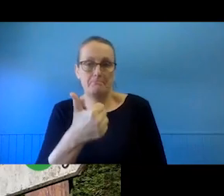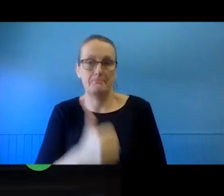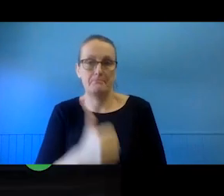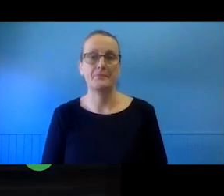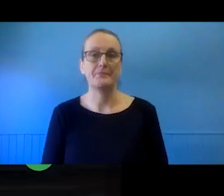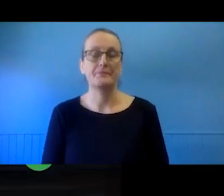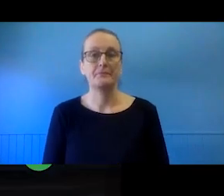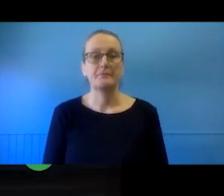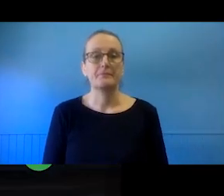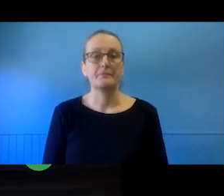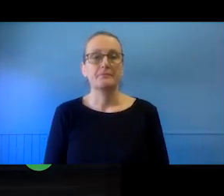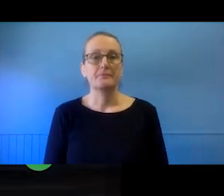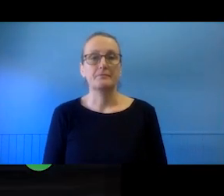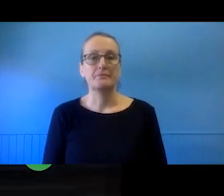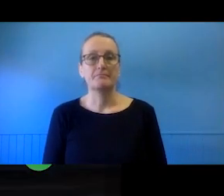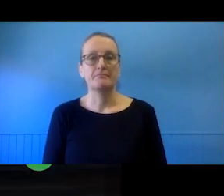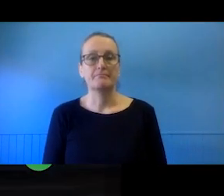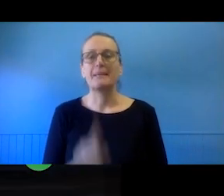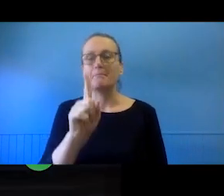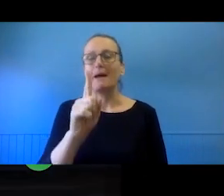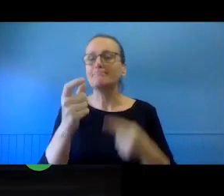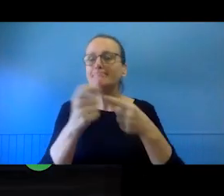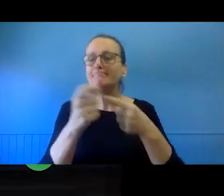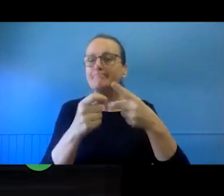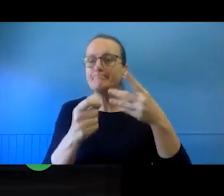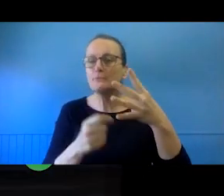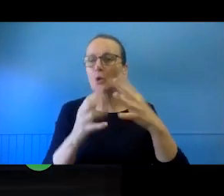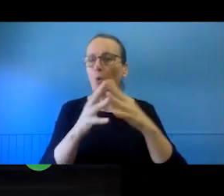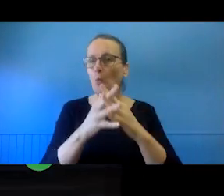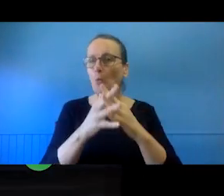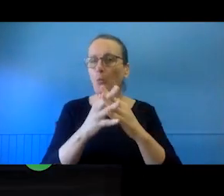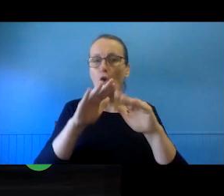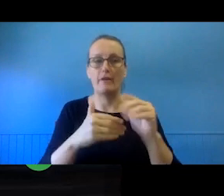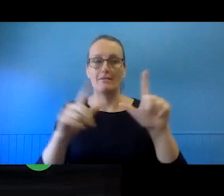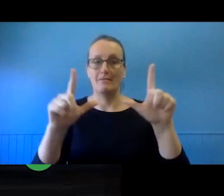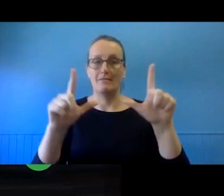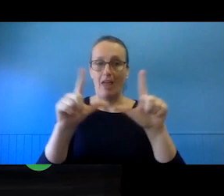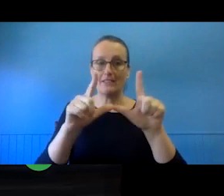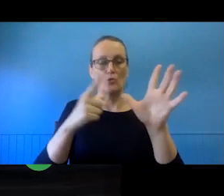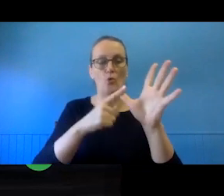A few things worth noting about assignments and licensing. So, an assignment is a